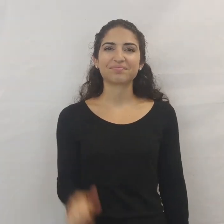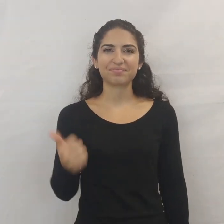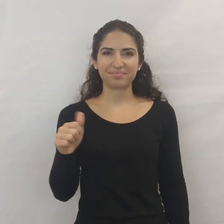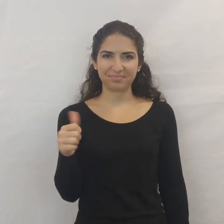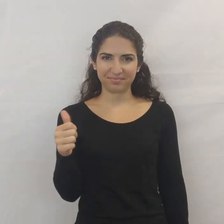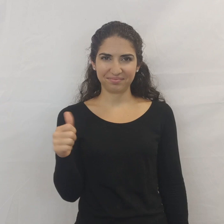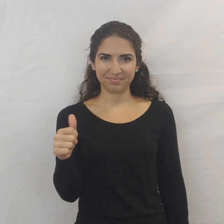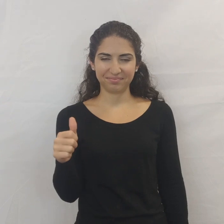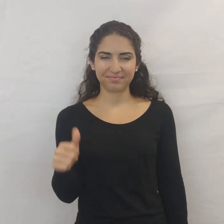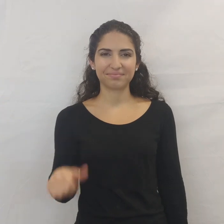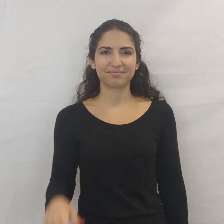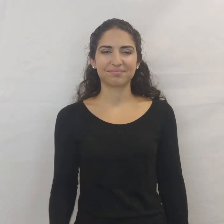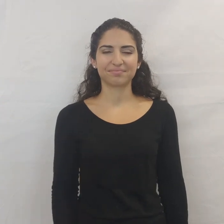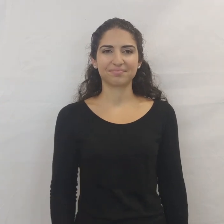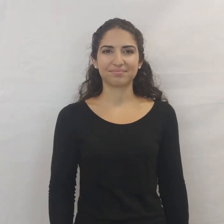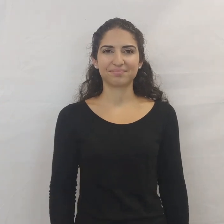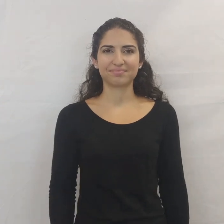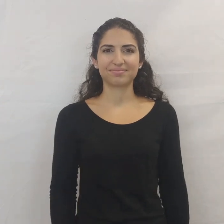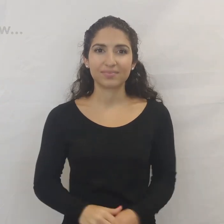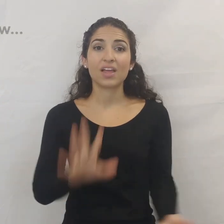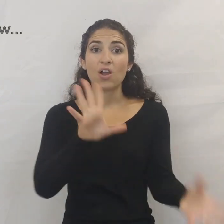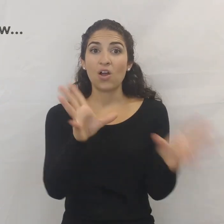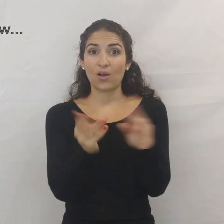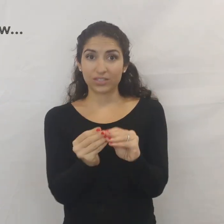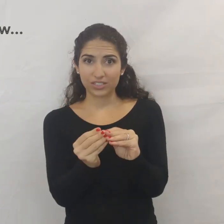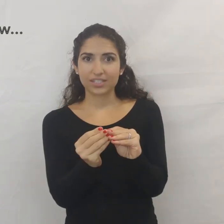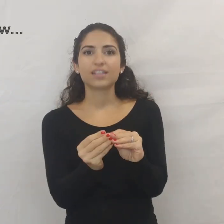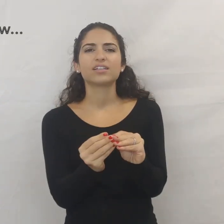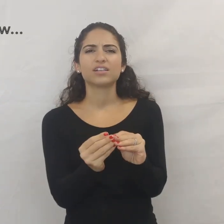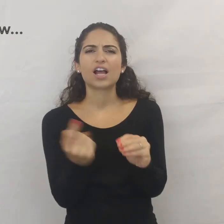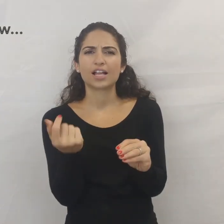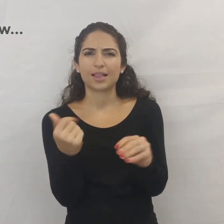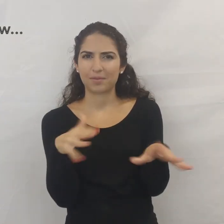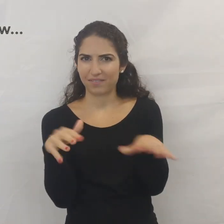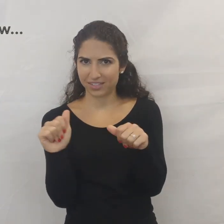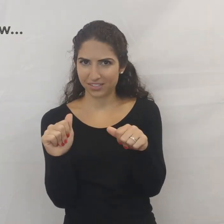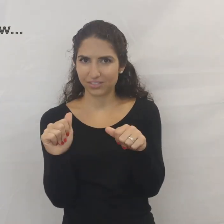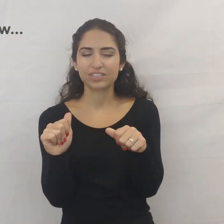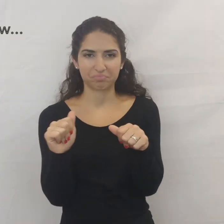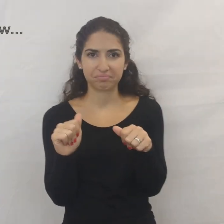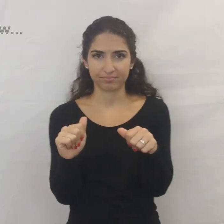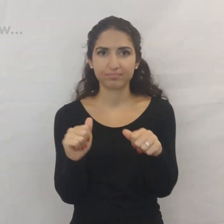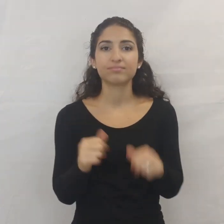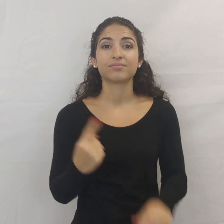That's 10. All together, a little bit faster...